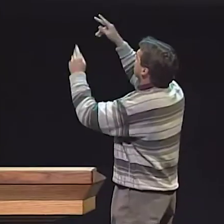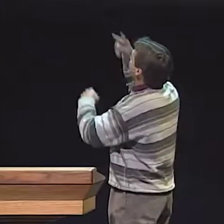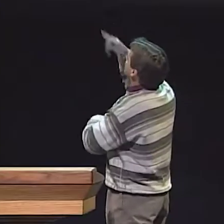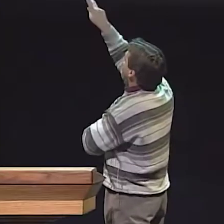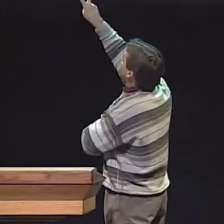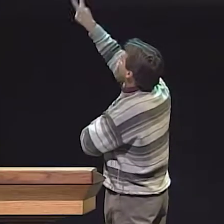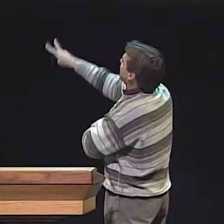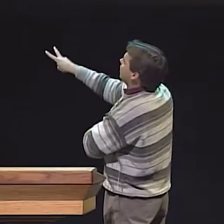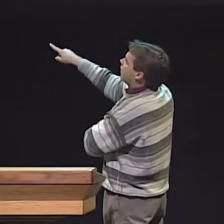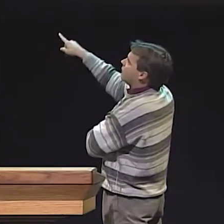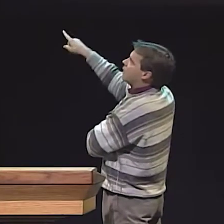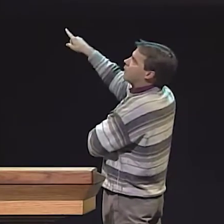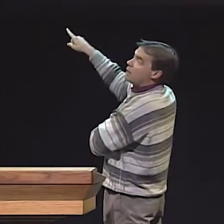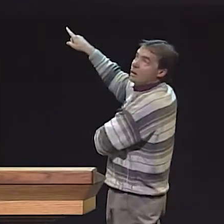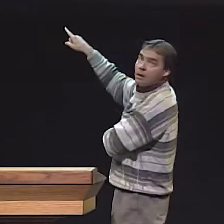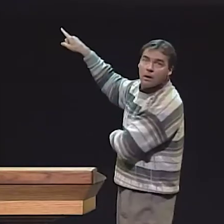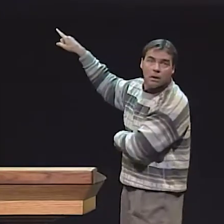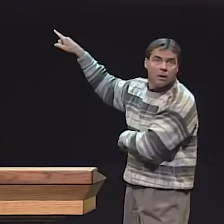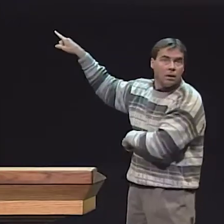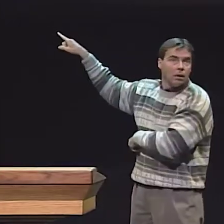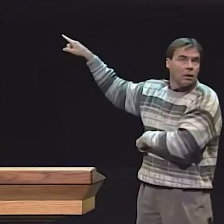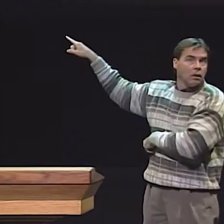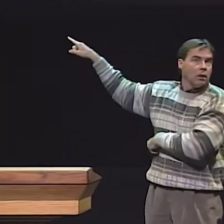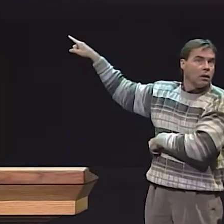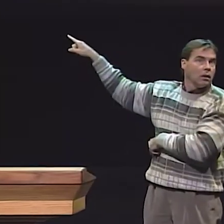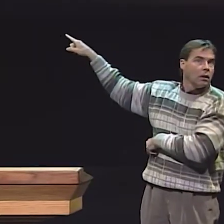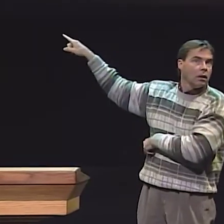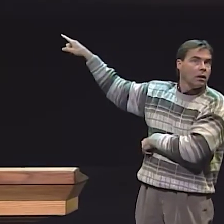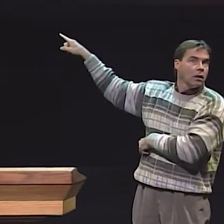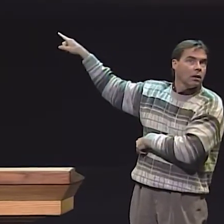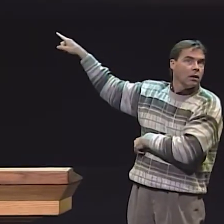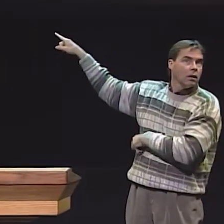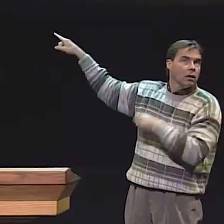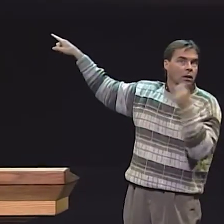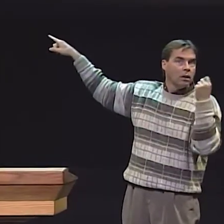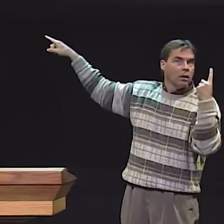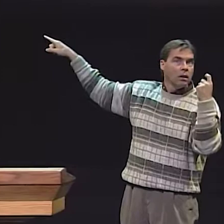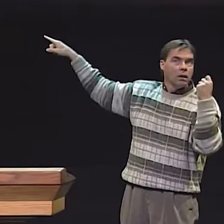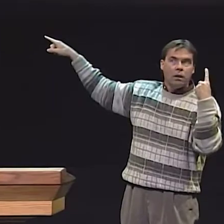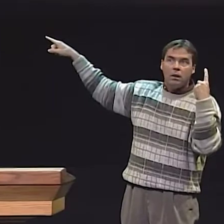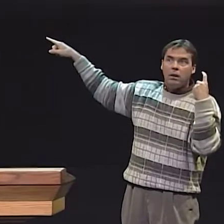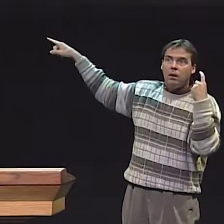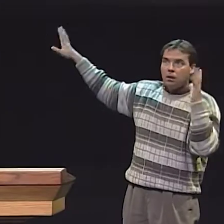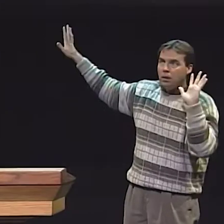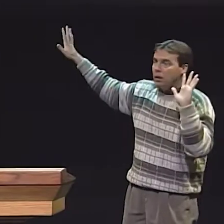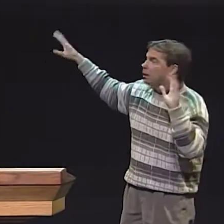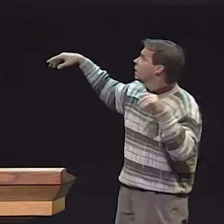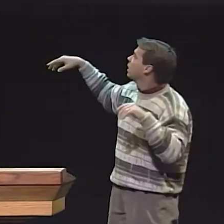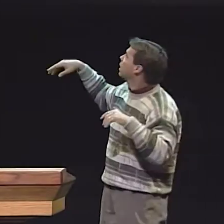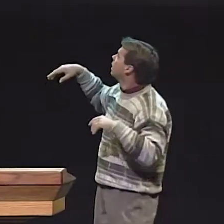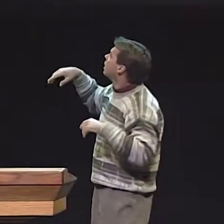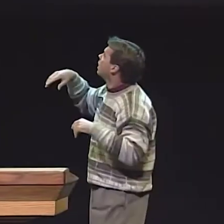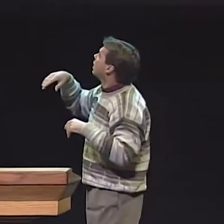AND THEN RETEST THEM AGAIN IN SPRING. SO, THERE'S A PRE-TEST AND A POST-TEST THAT WE HAVE SO WE CAN COMPARE